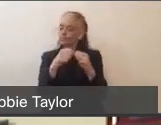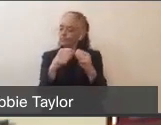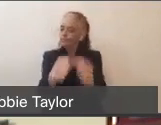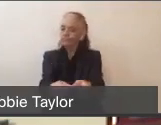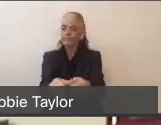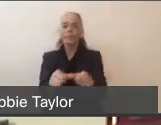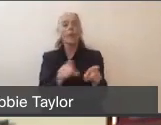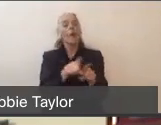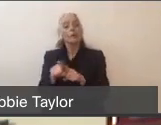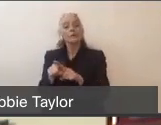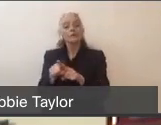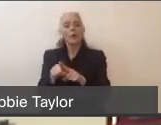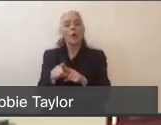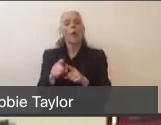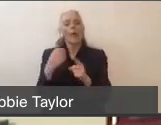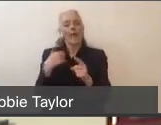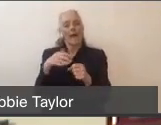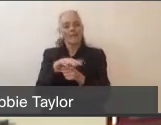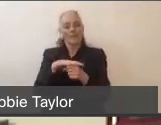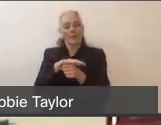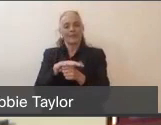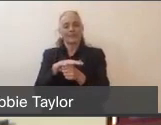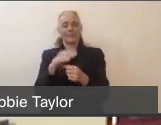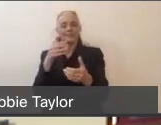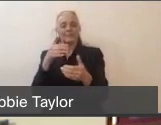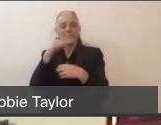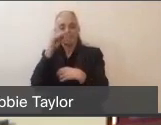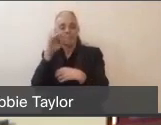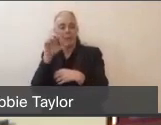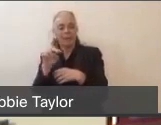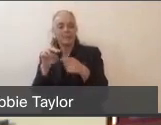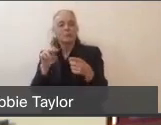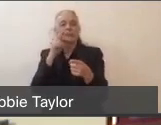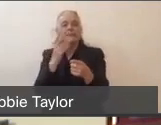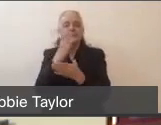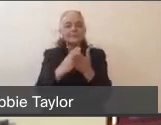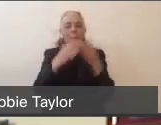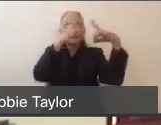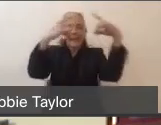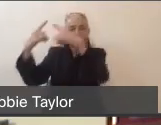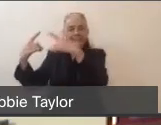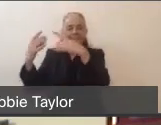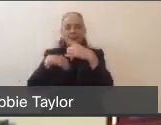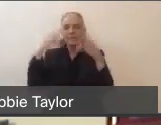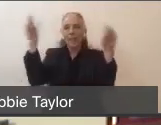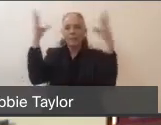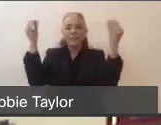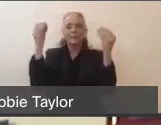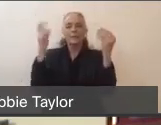Maybe if you've been near any of the three hospitals in Marin, you've seen some tents, and ambulances pull up, people going up and disinfecting the ambulances.